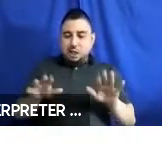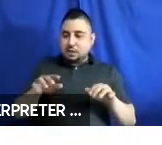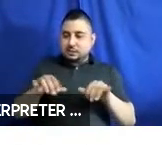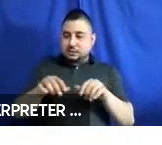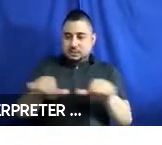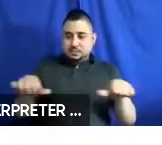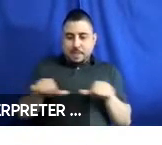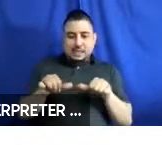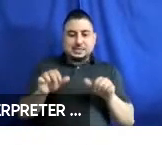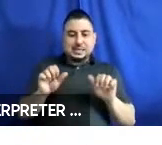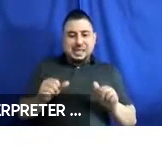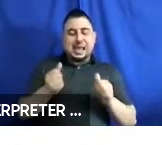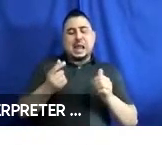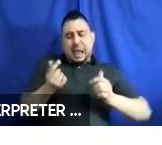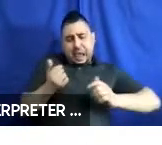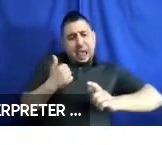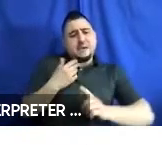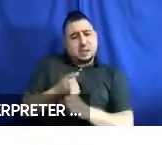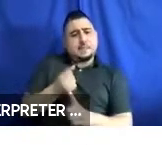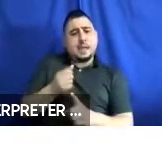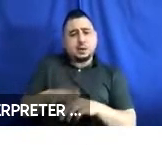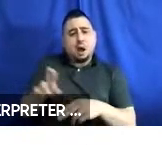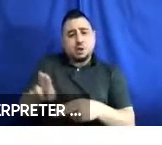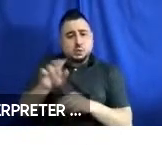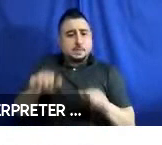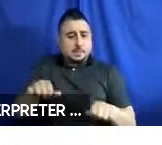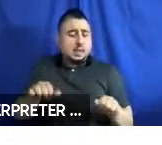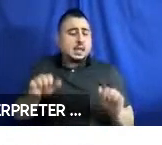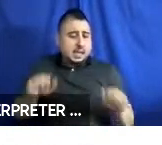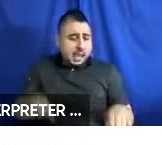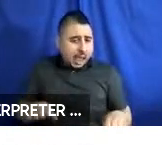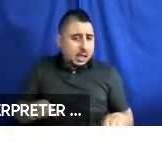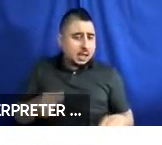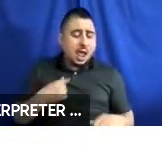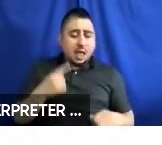slightly, can have a great impact on usability. And I think it’s important to highlight